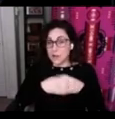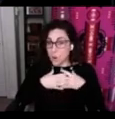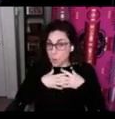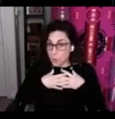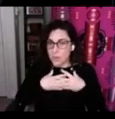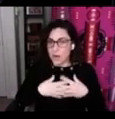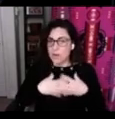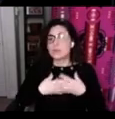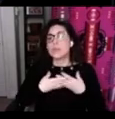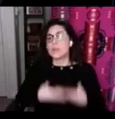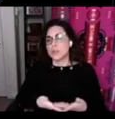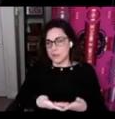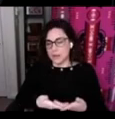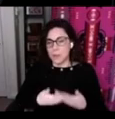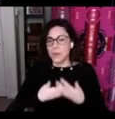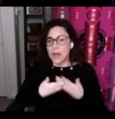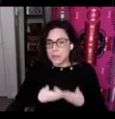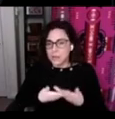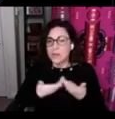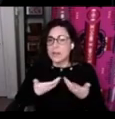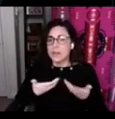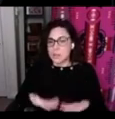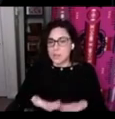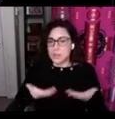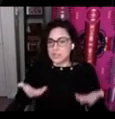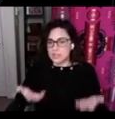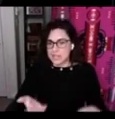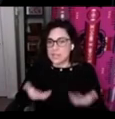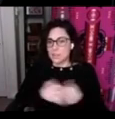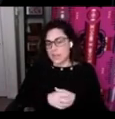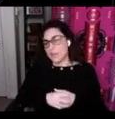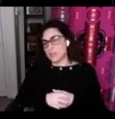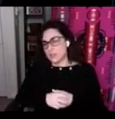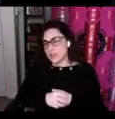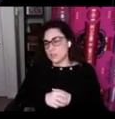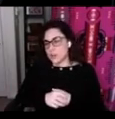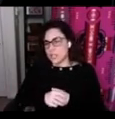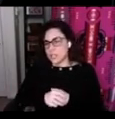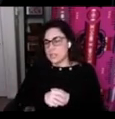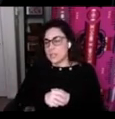own but also learn about other people's successful language learning strategies